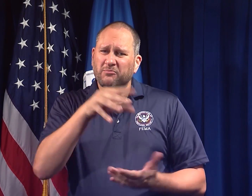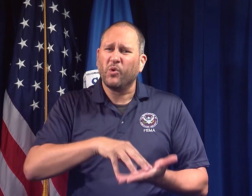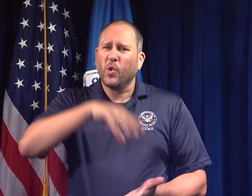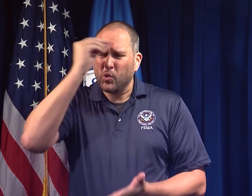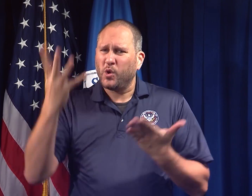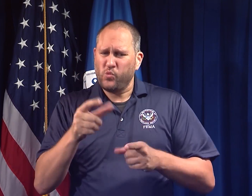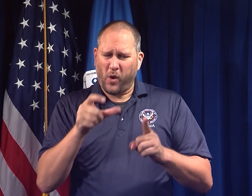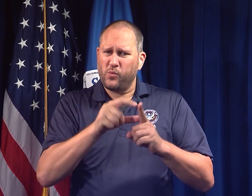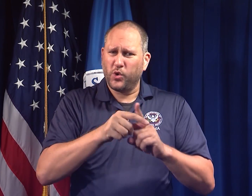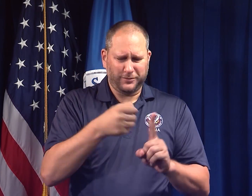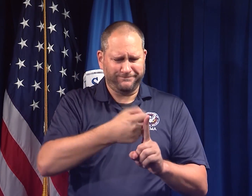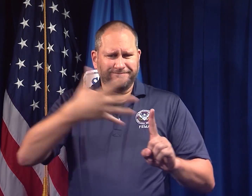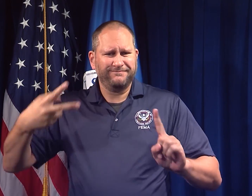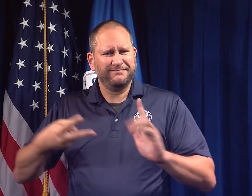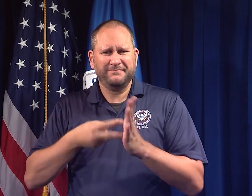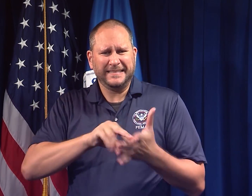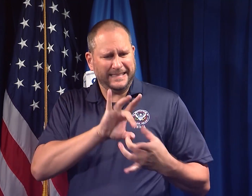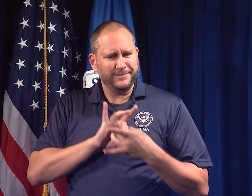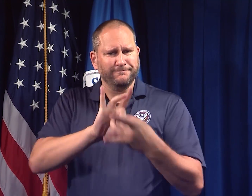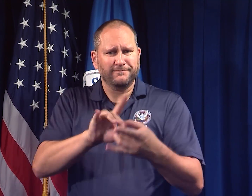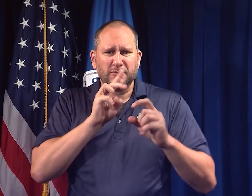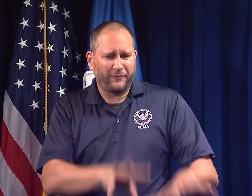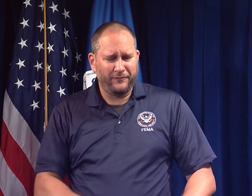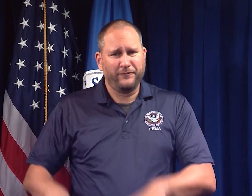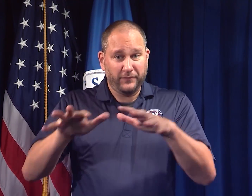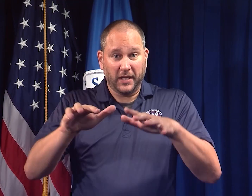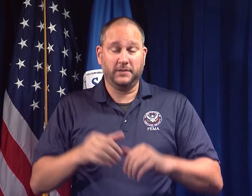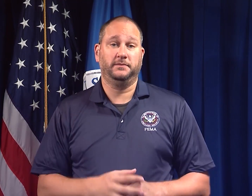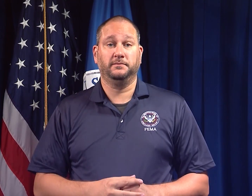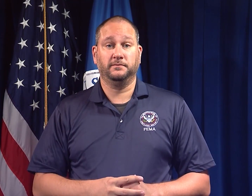Get to know the terms used to identify floods.